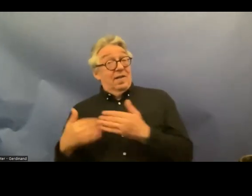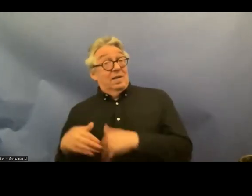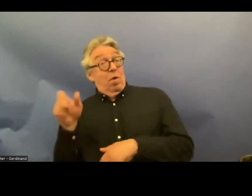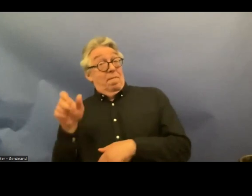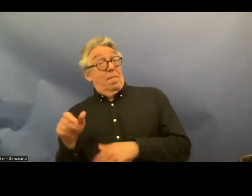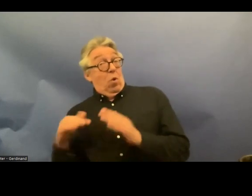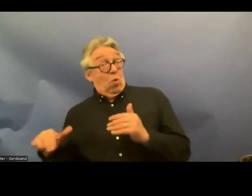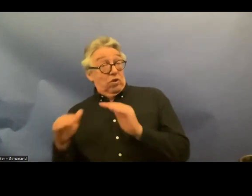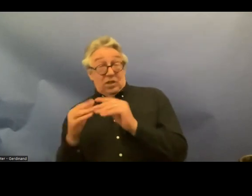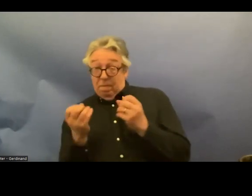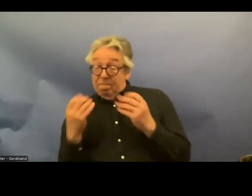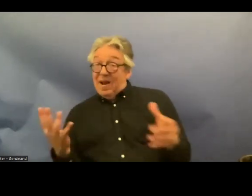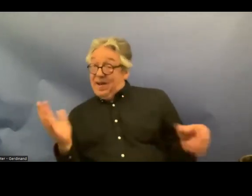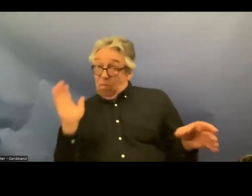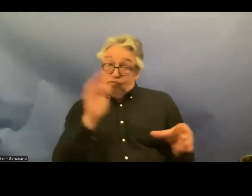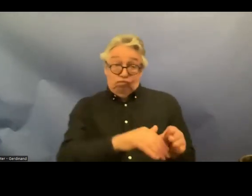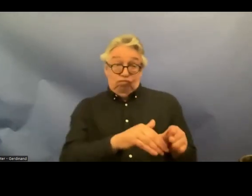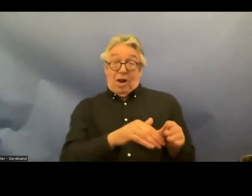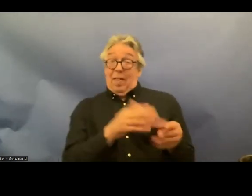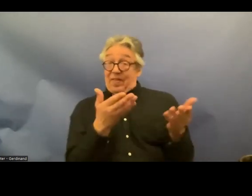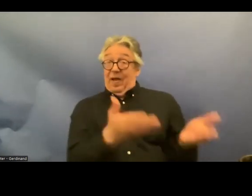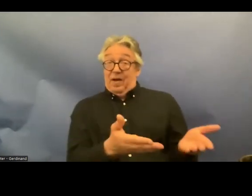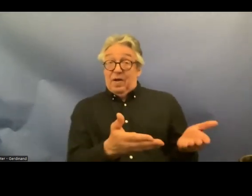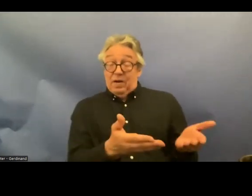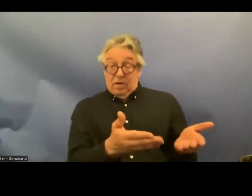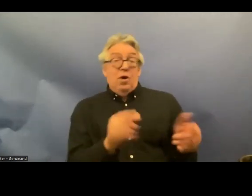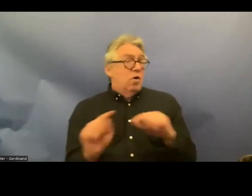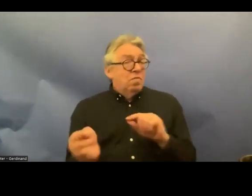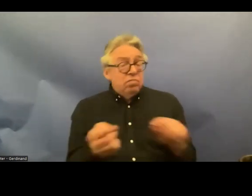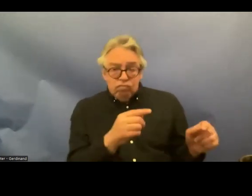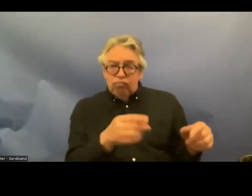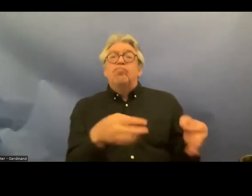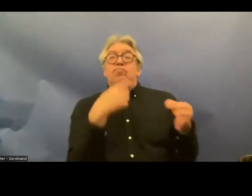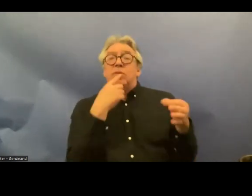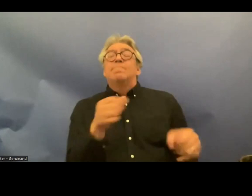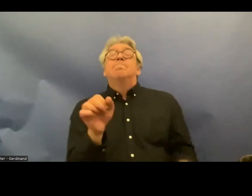of organizations were represented concluded that National legislation on